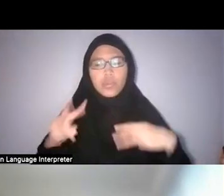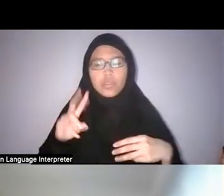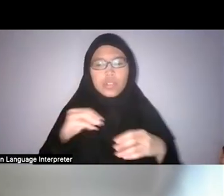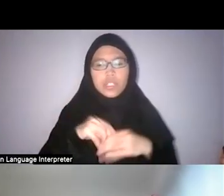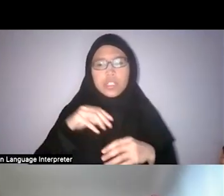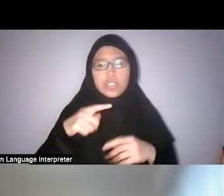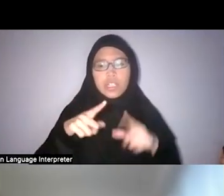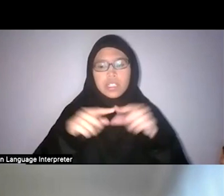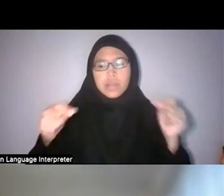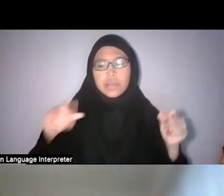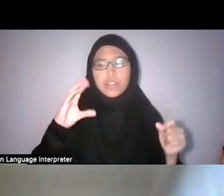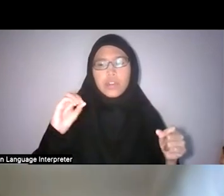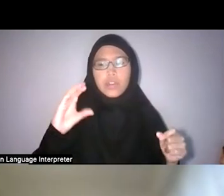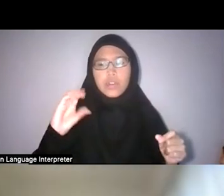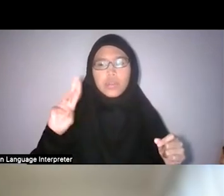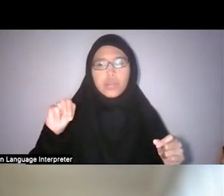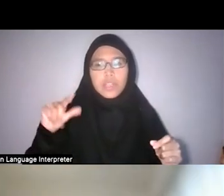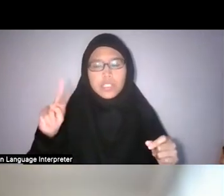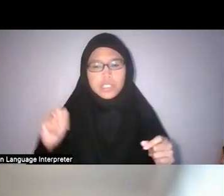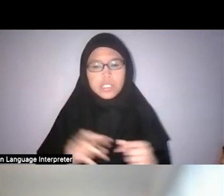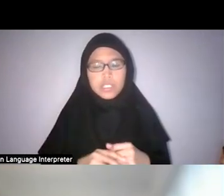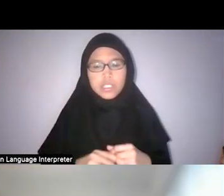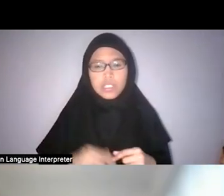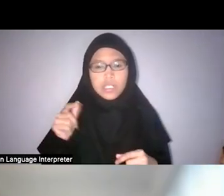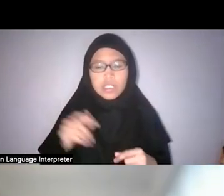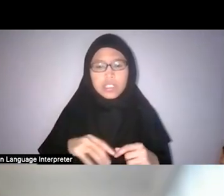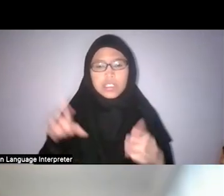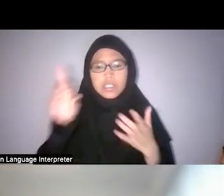his drawings were actually used by the Japanese